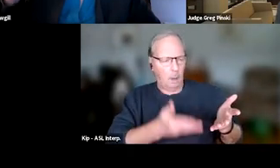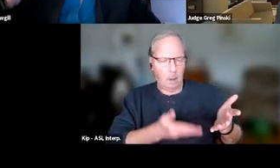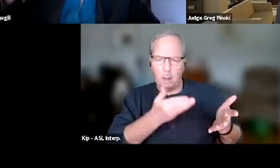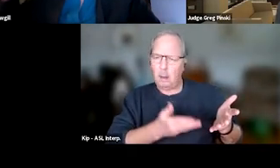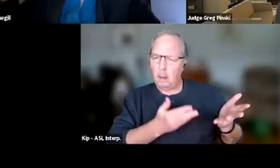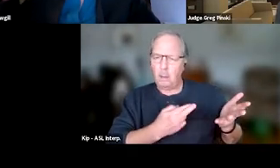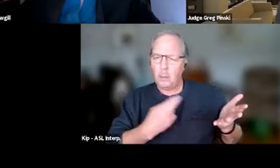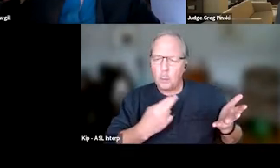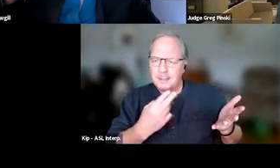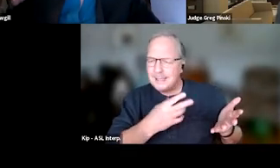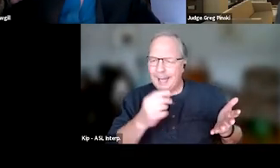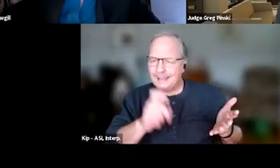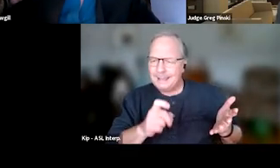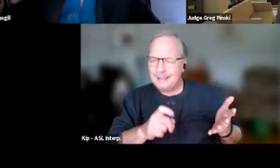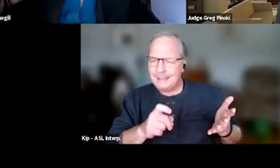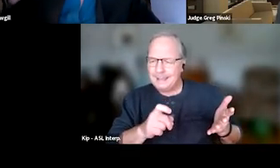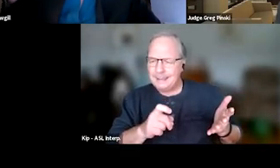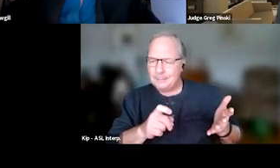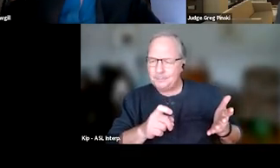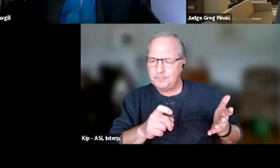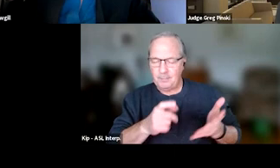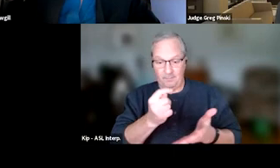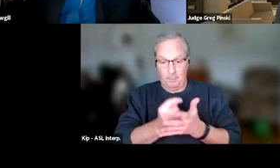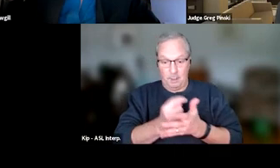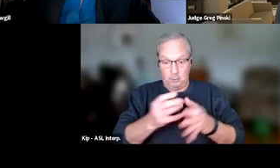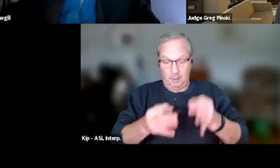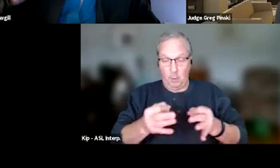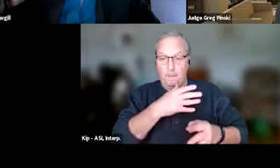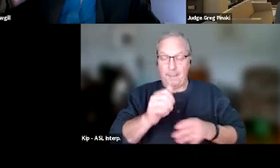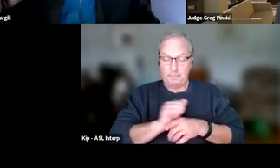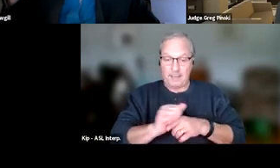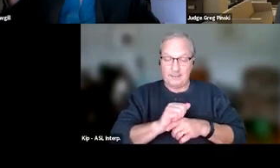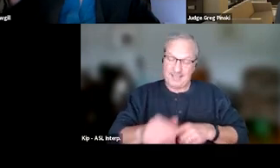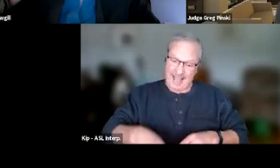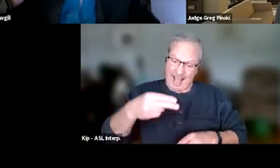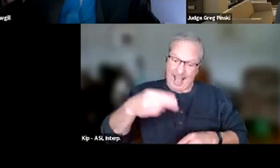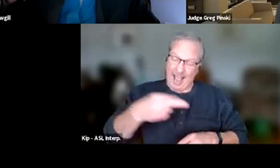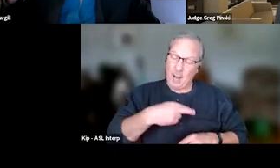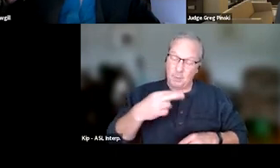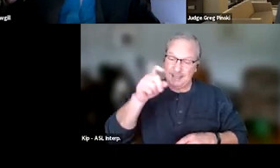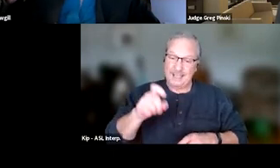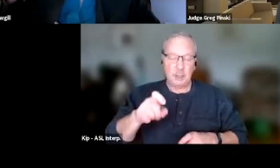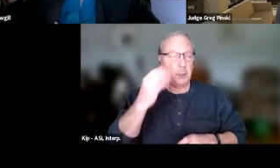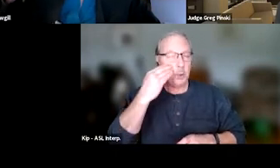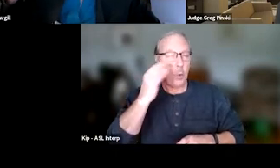You know, the target population from a treatment court's best practice shows high-risk, high-need, but you need to know that 'cause we're gonna respond differently